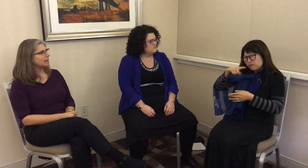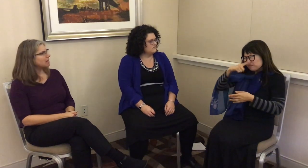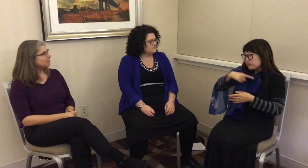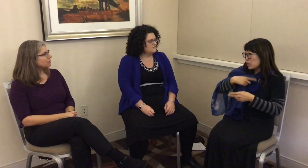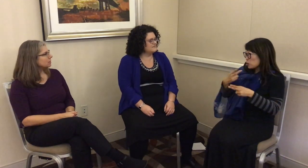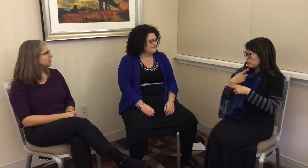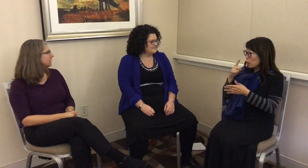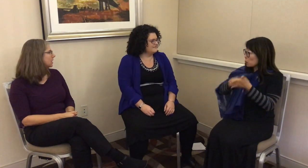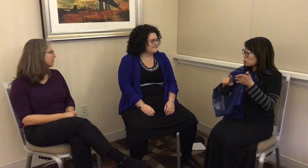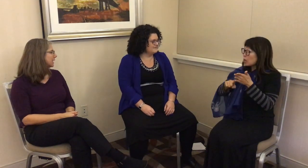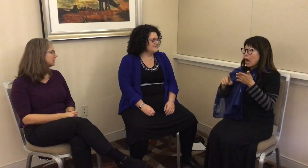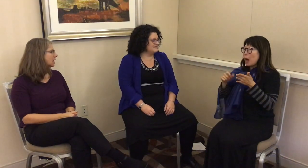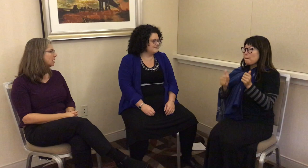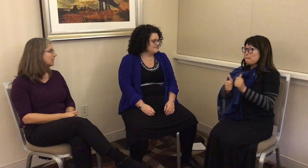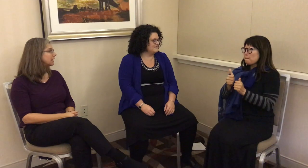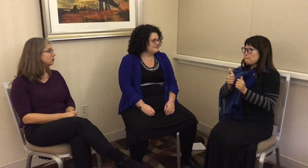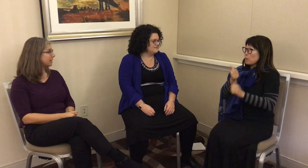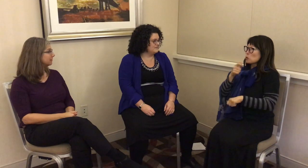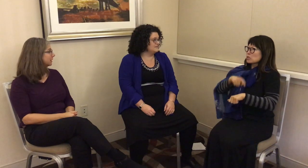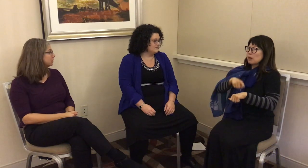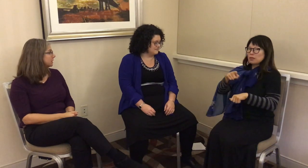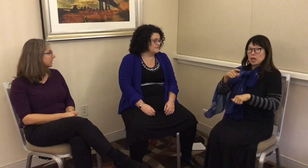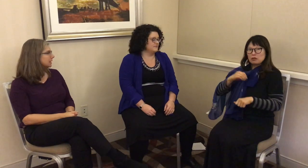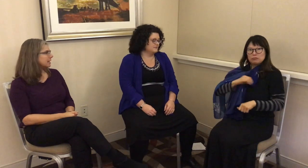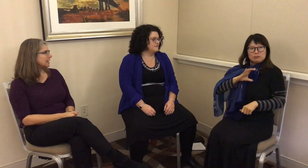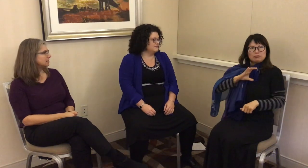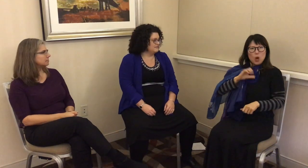love your video that I saw online. Do you mind if I use it?” Sometimes, they’re